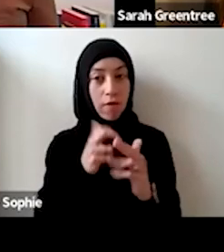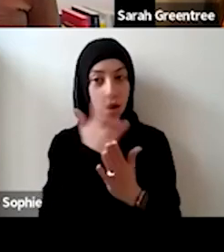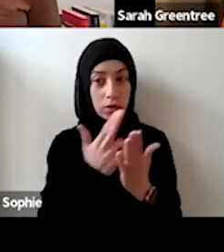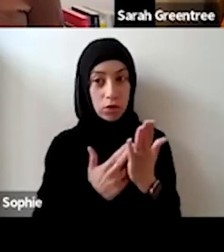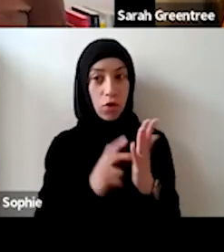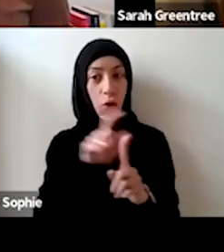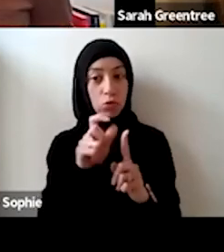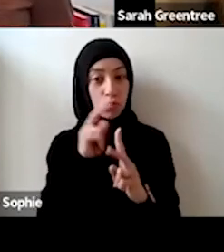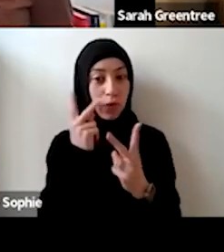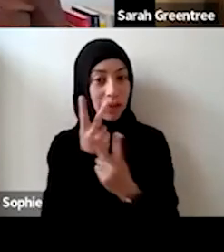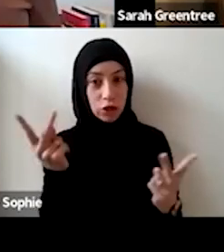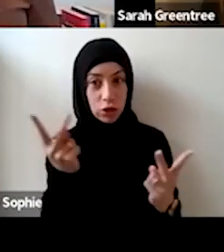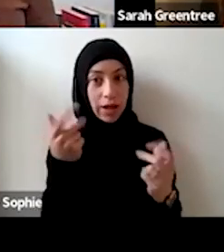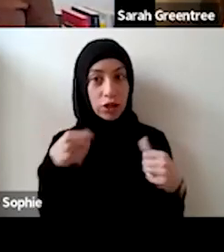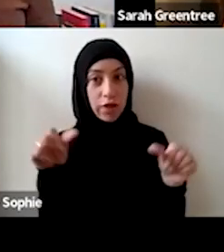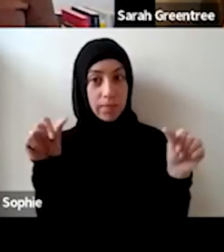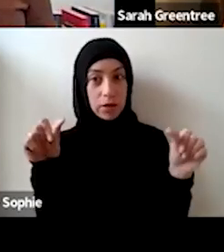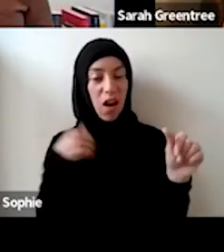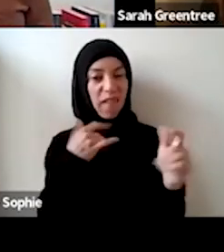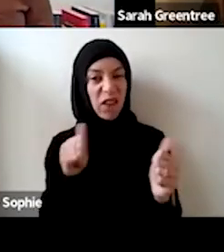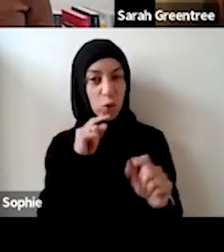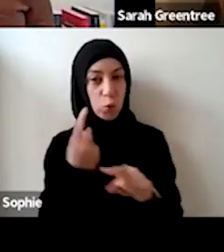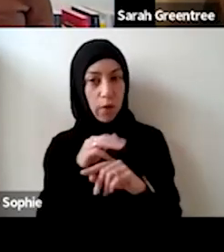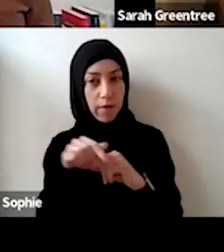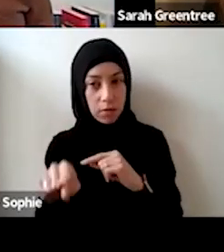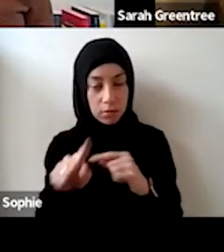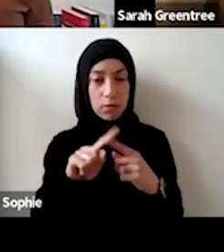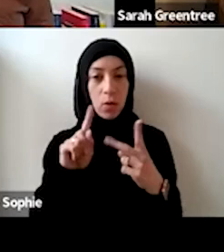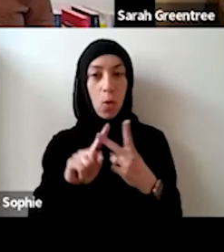culture, vision, or achievements which I've touched on a bit earlier organizational capacity